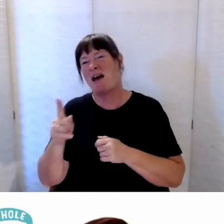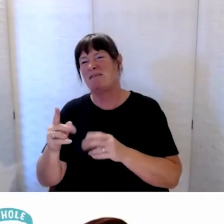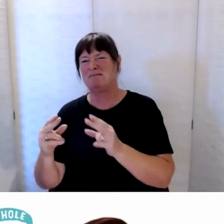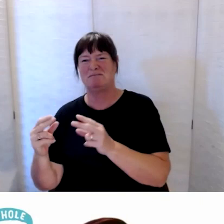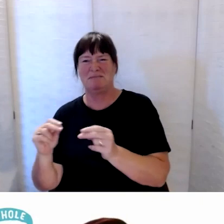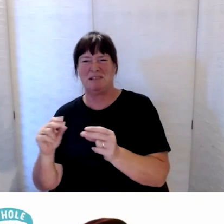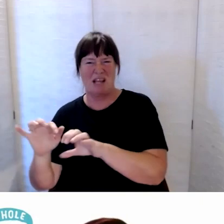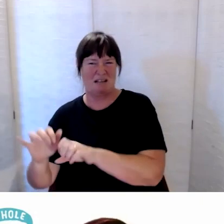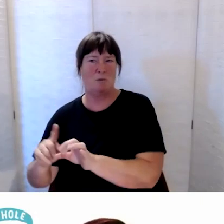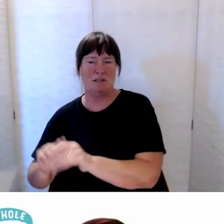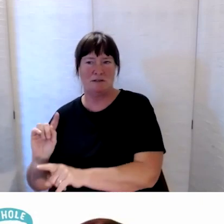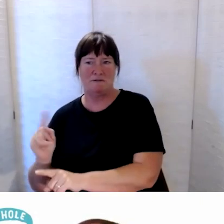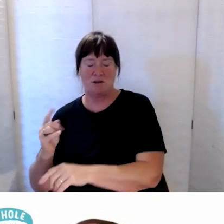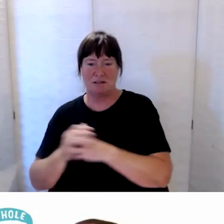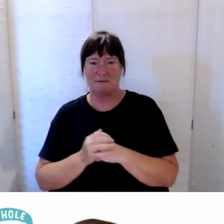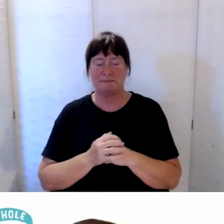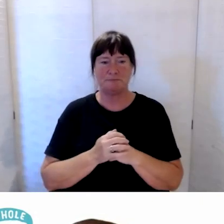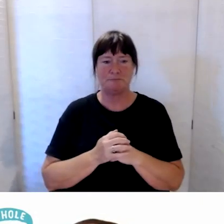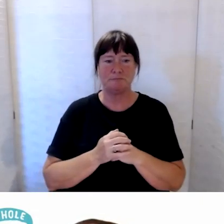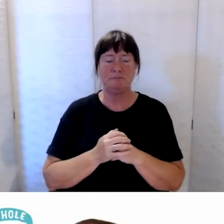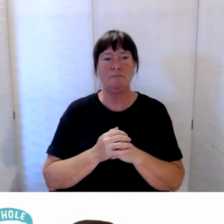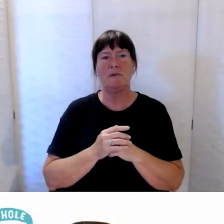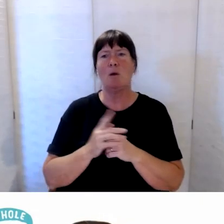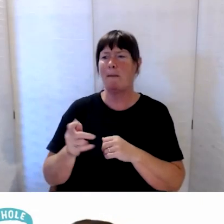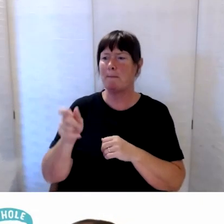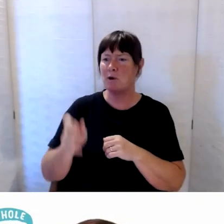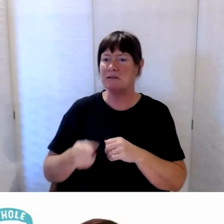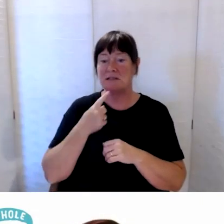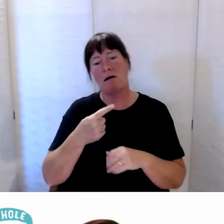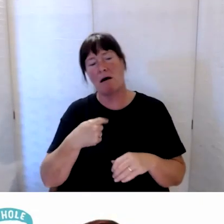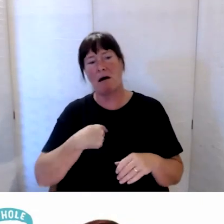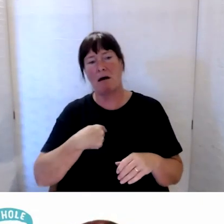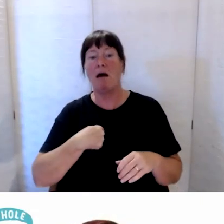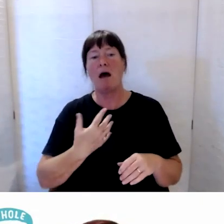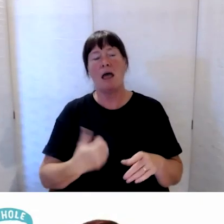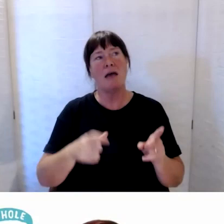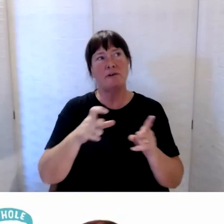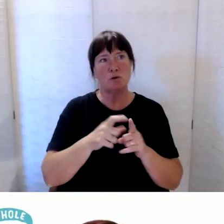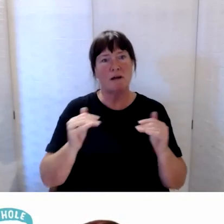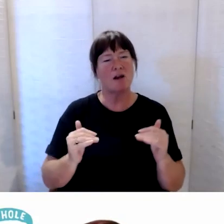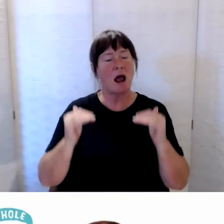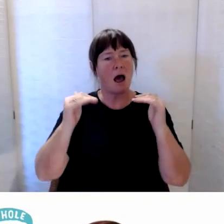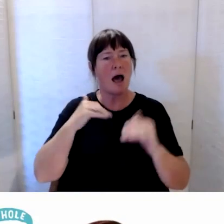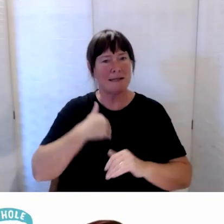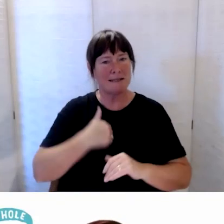So somebody who mentions that they have a daughter who has very high needs asks,